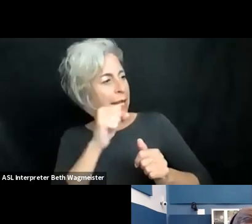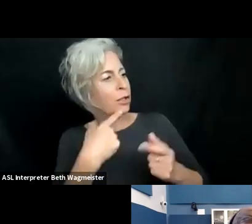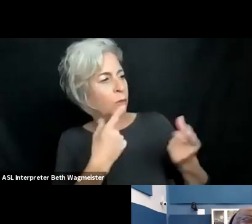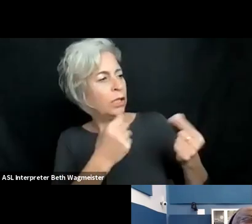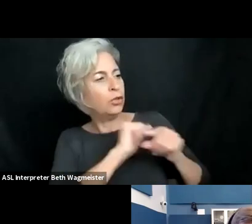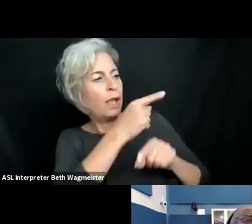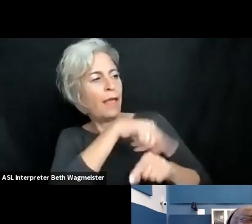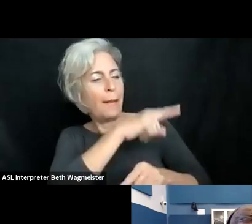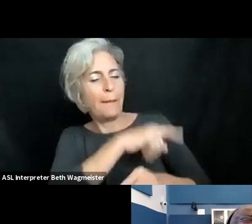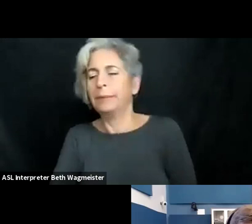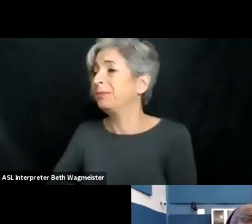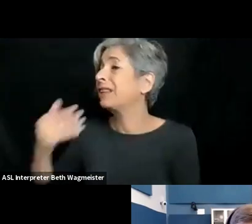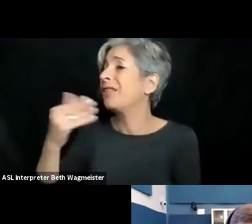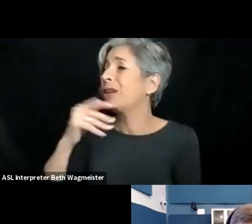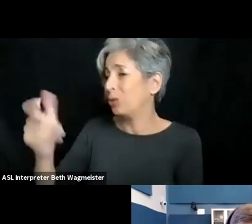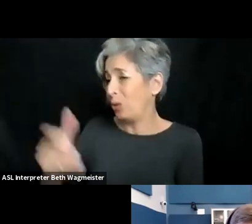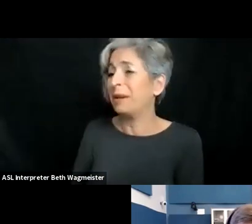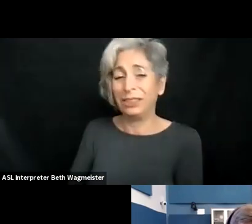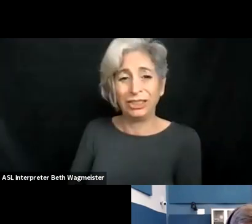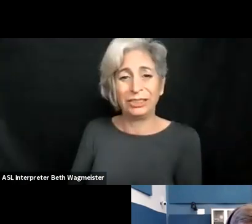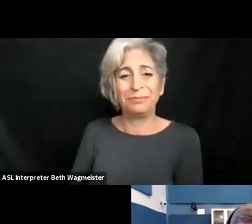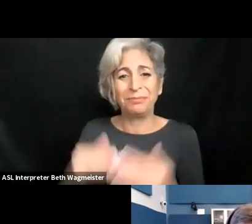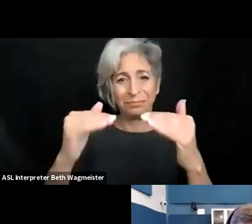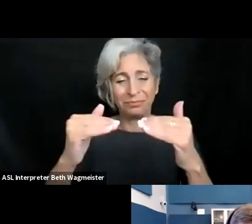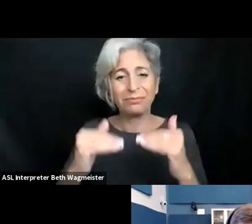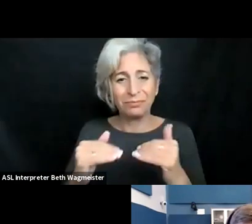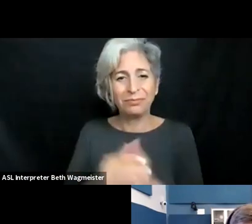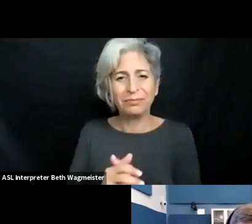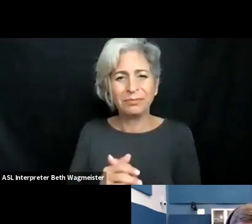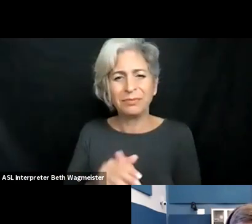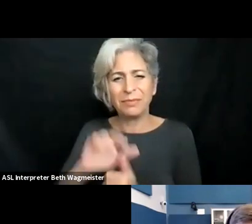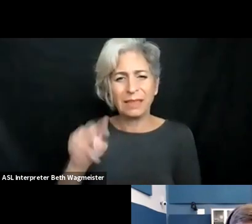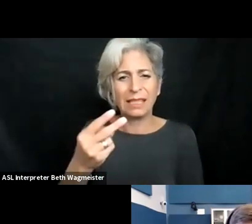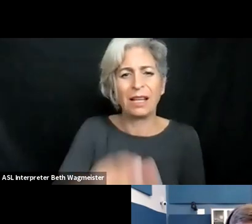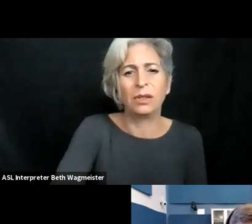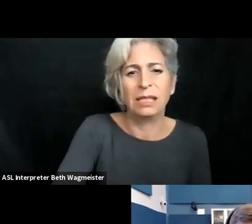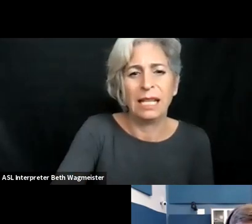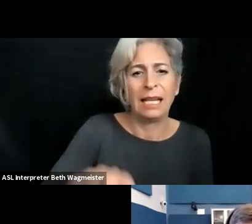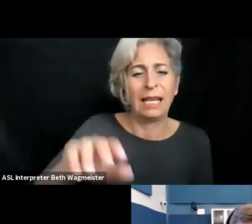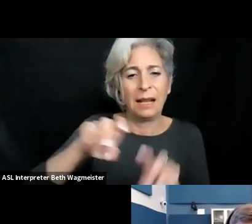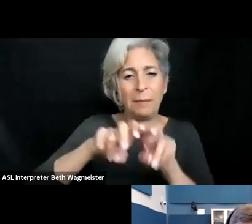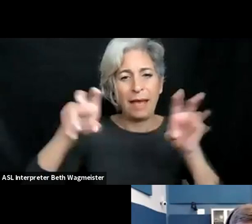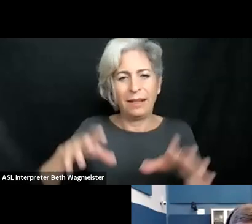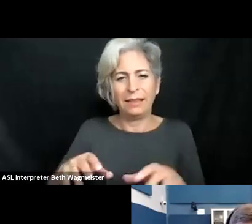guidelines and how to work with students with disabilities. So, yes, we do that. >> KLAUS MIESENBERGER:Than k you